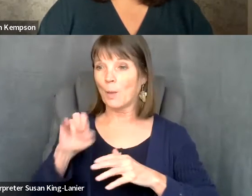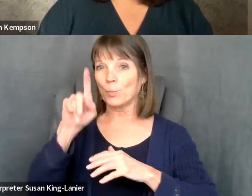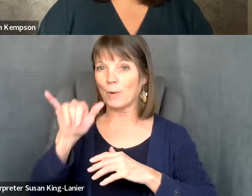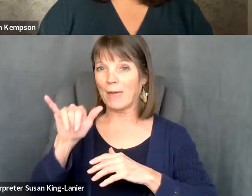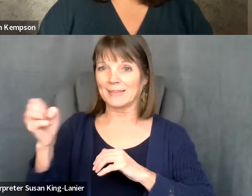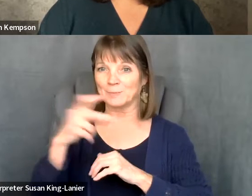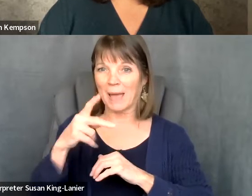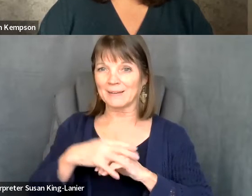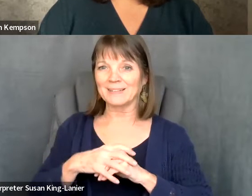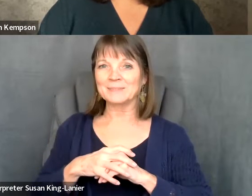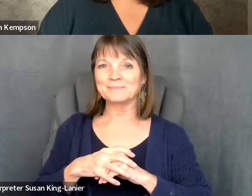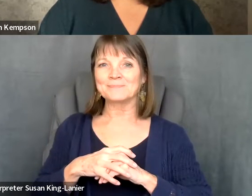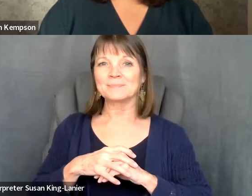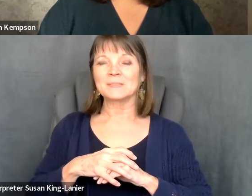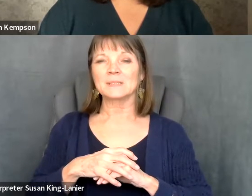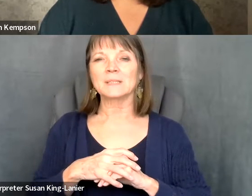that was all I had to say. Thank you.